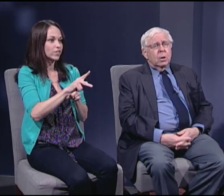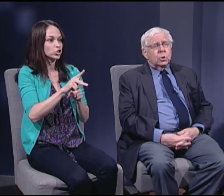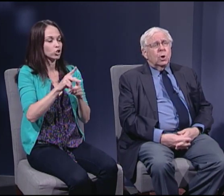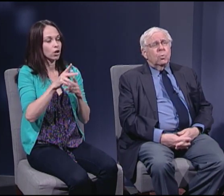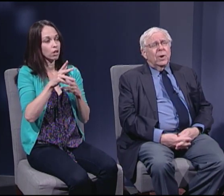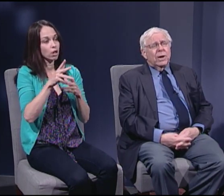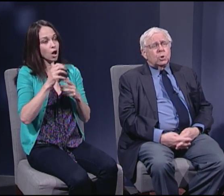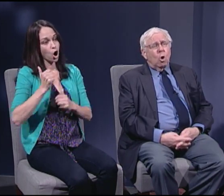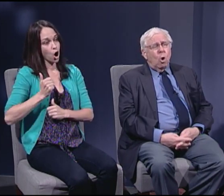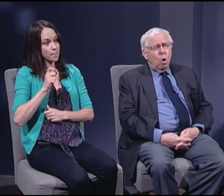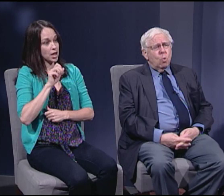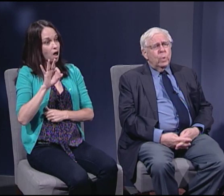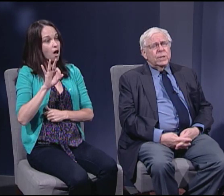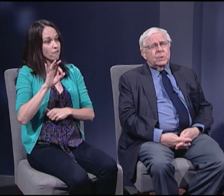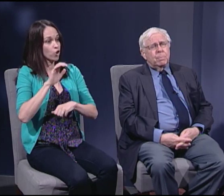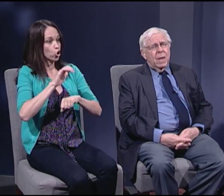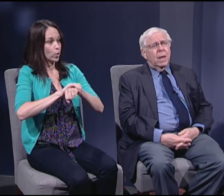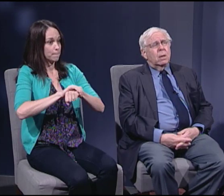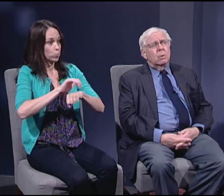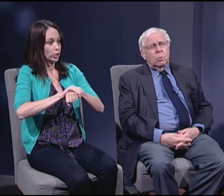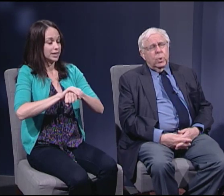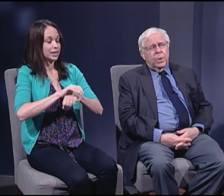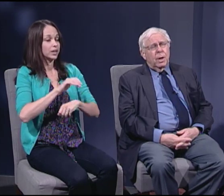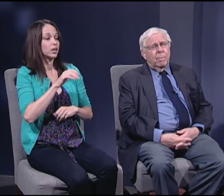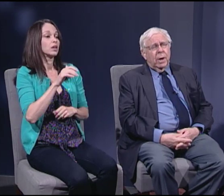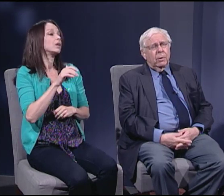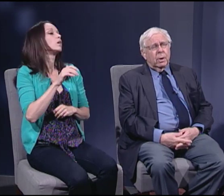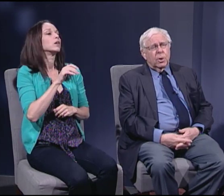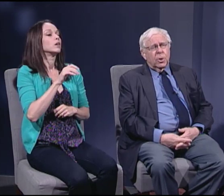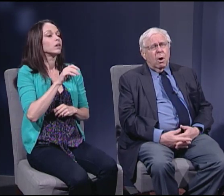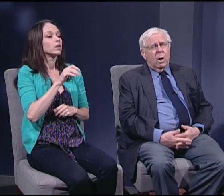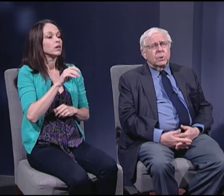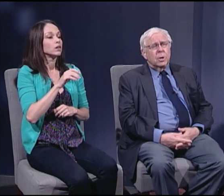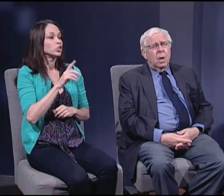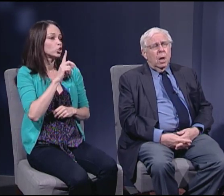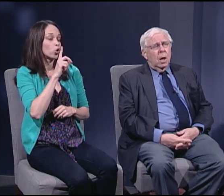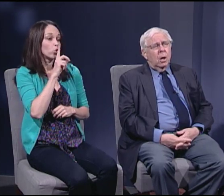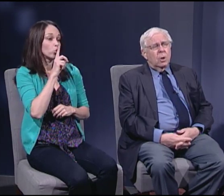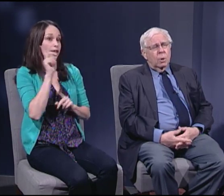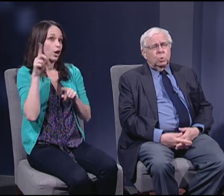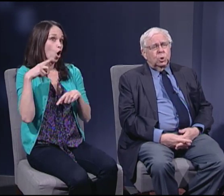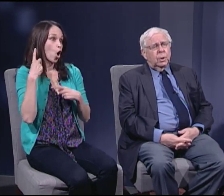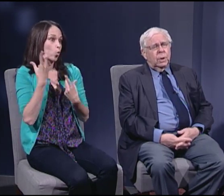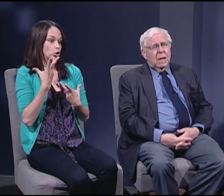So there has always been within American thought a notion